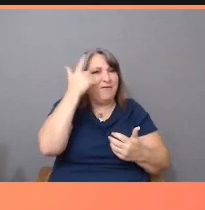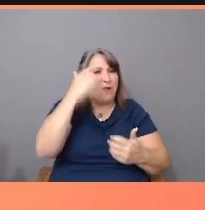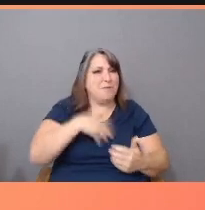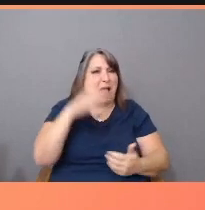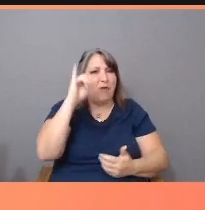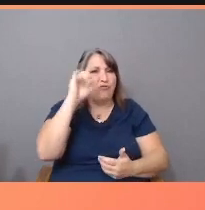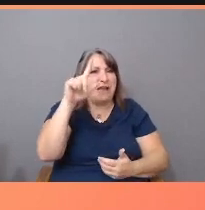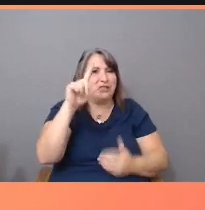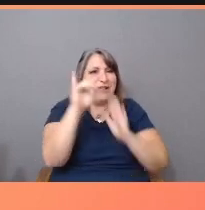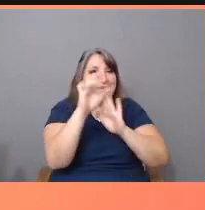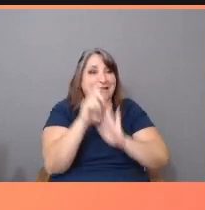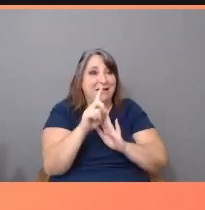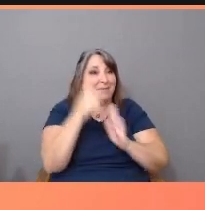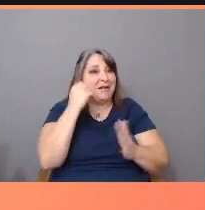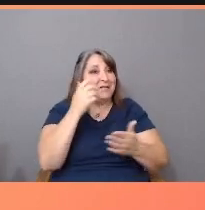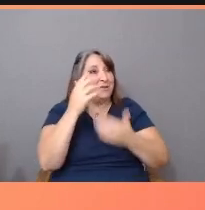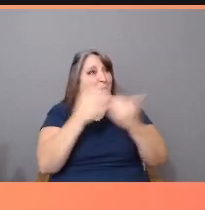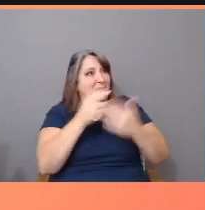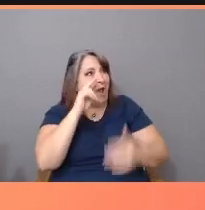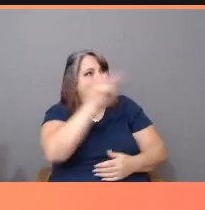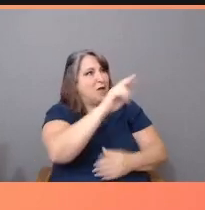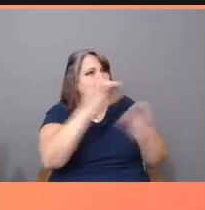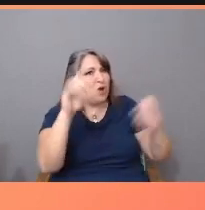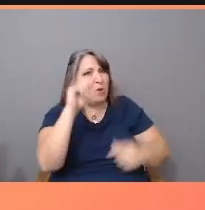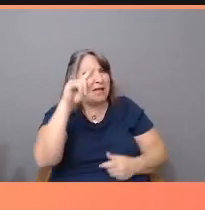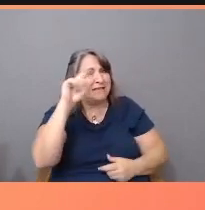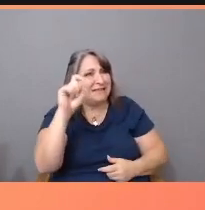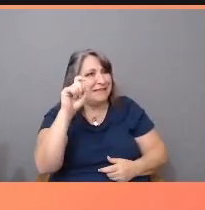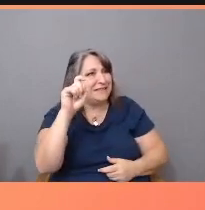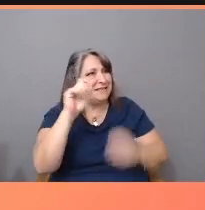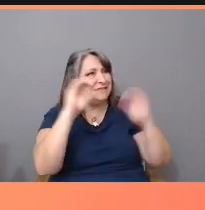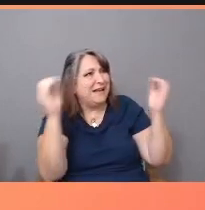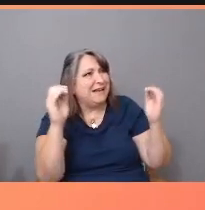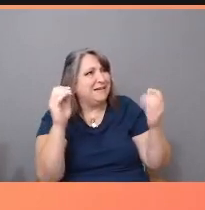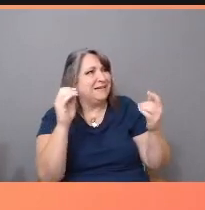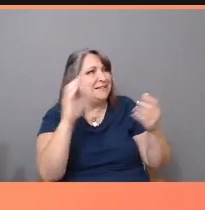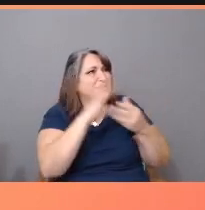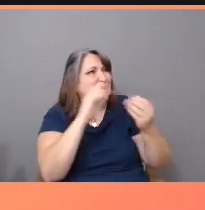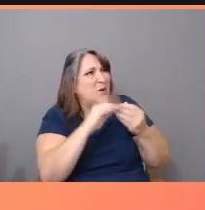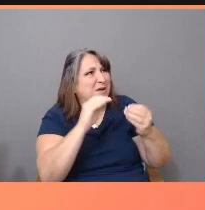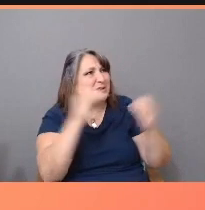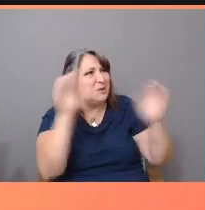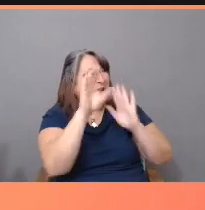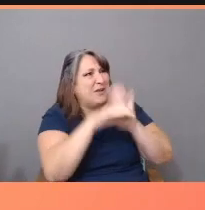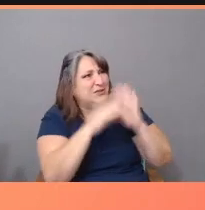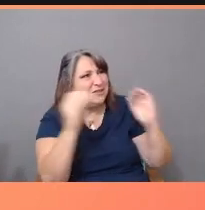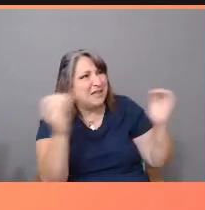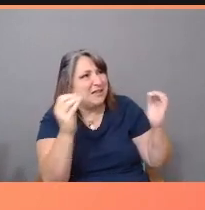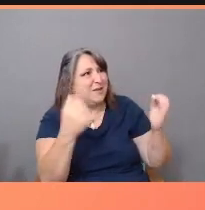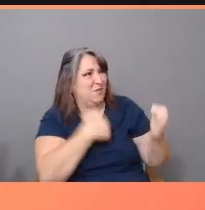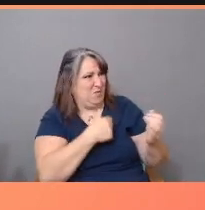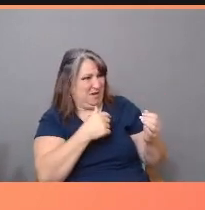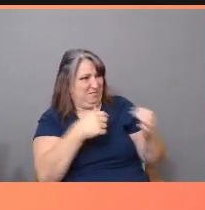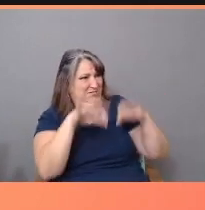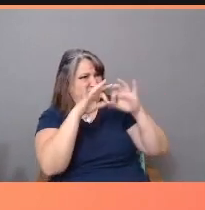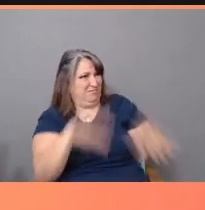either had no Latinx characters or storylines, as if we didn't matter. Or if present, we were caricatures